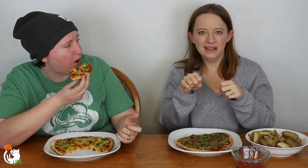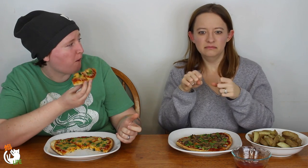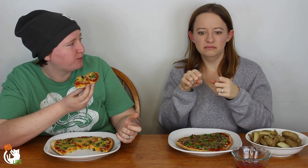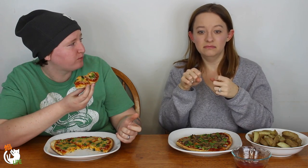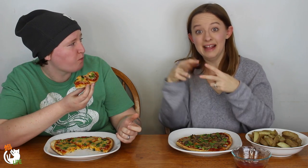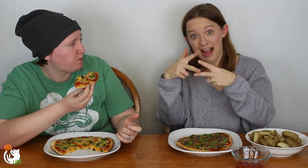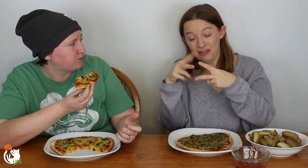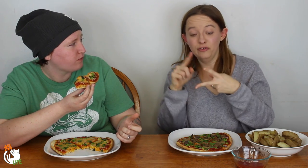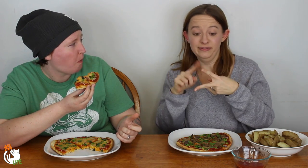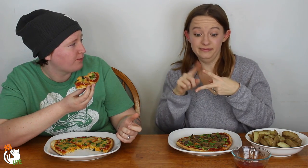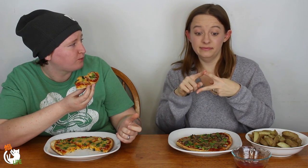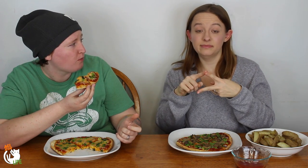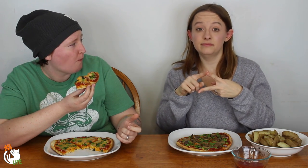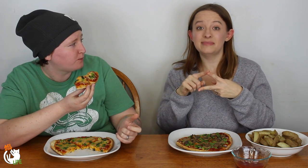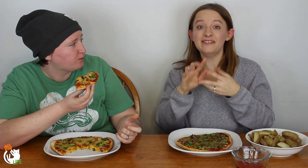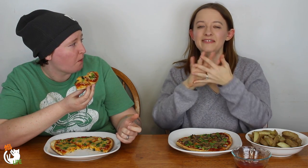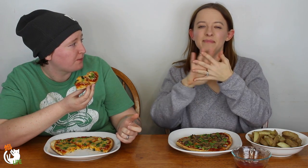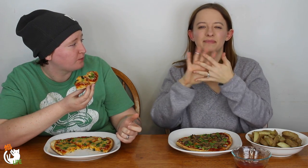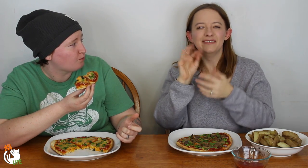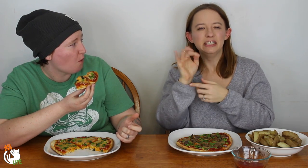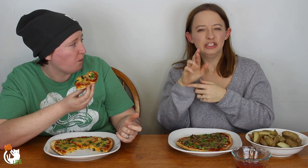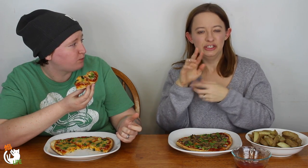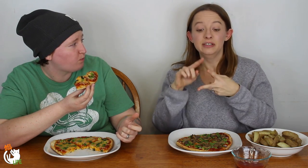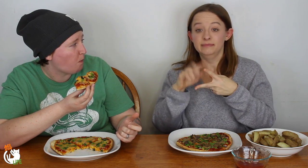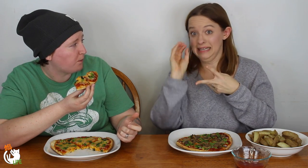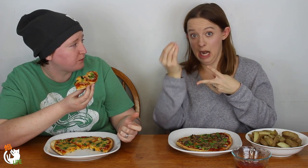where you can pick either -- it's like a filter.